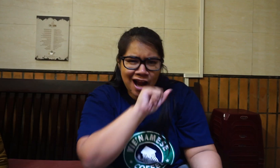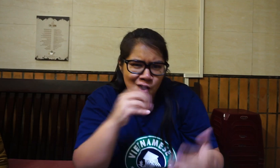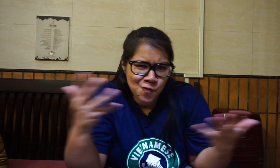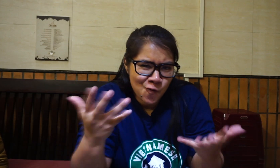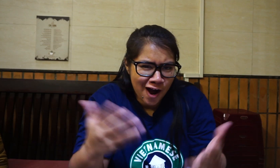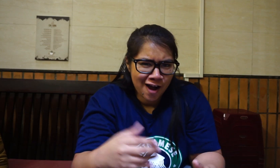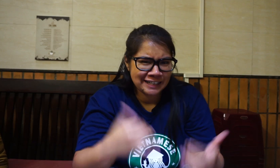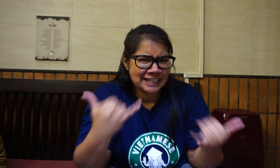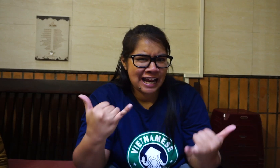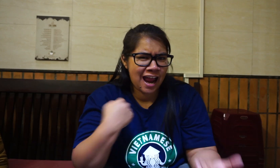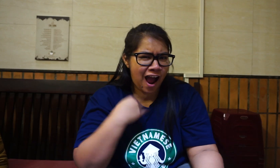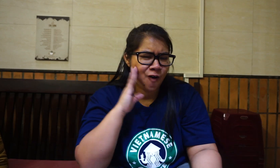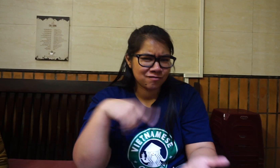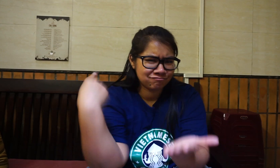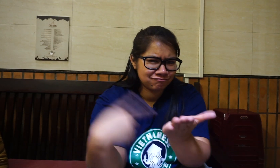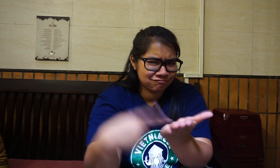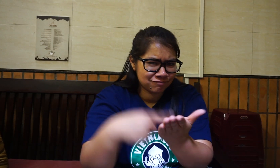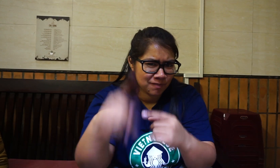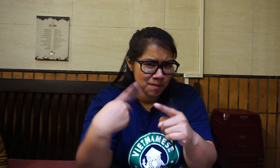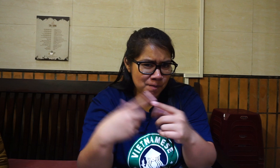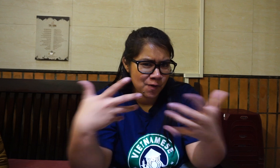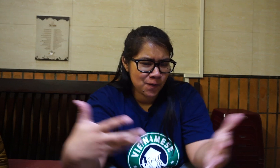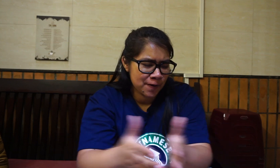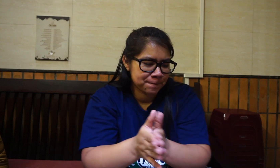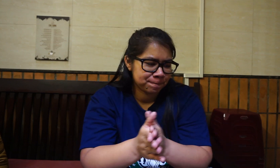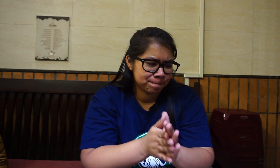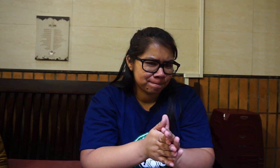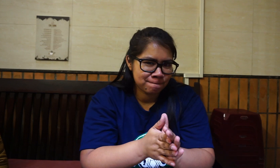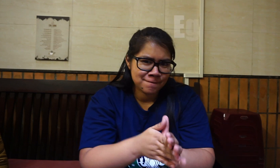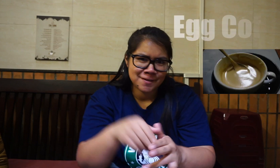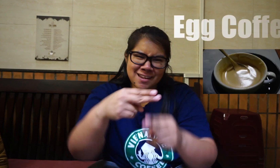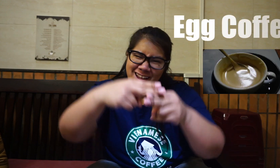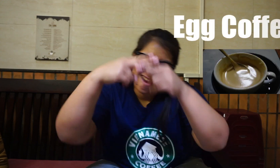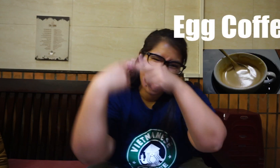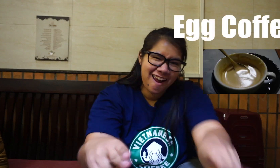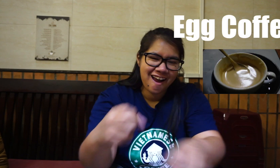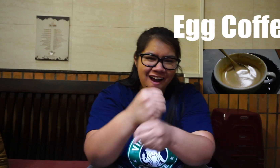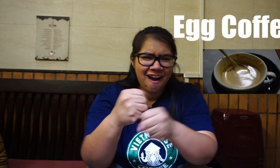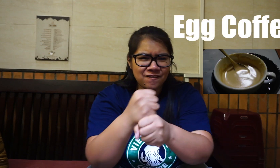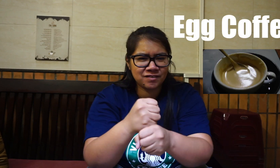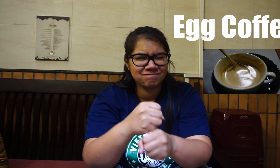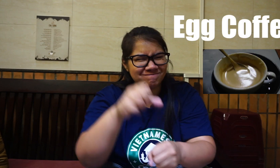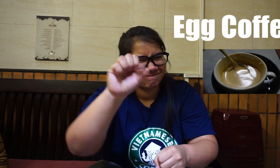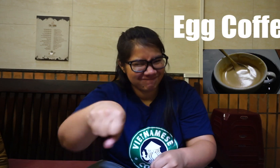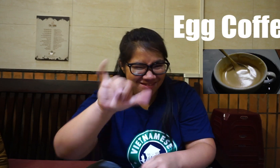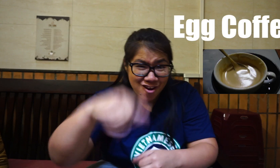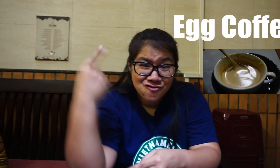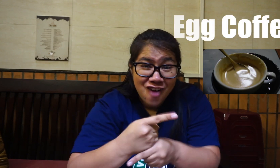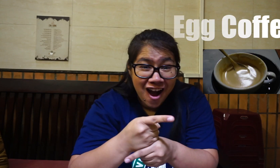Guess what?! Today I will be talking about..... Egg Coffee! Yep, that's right!